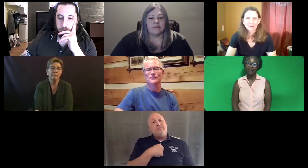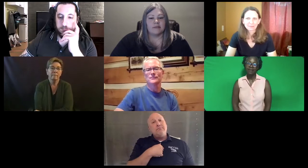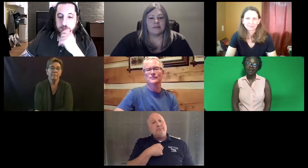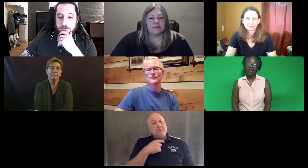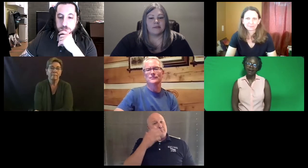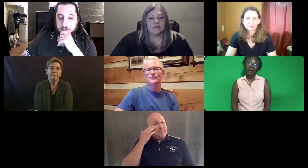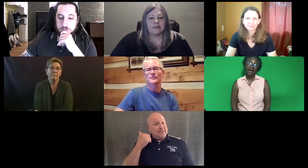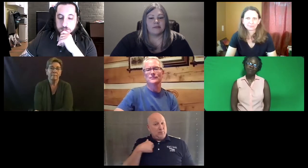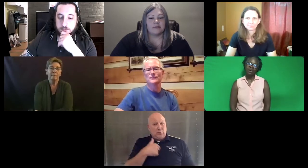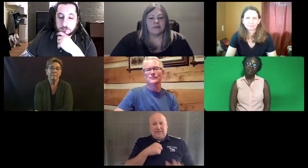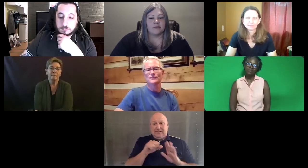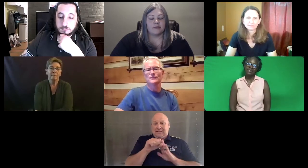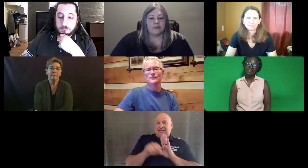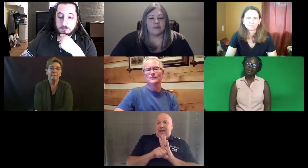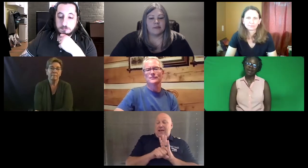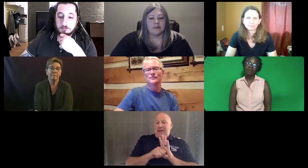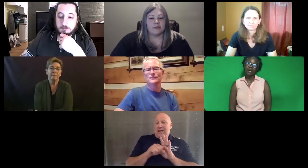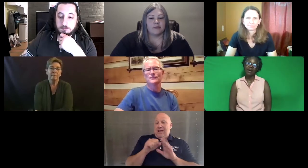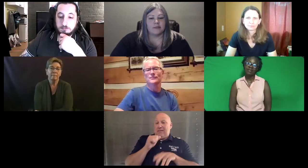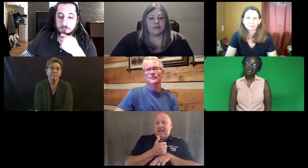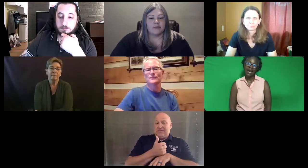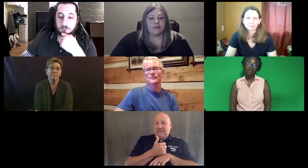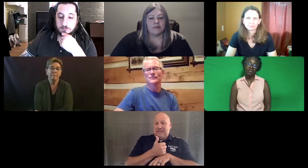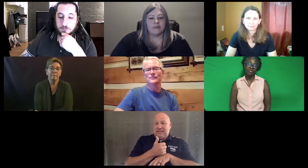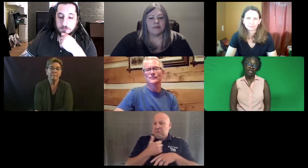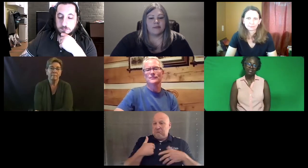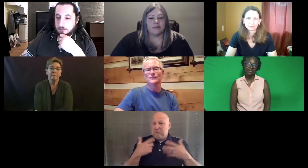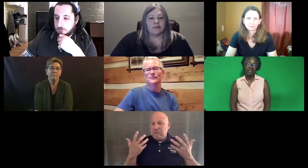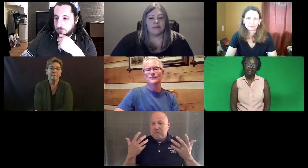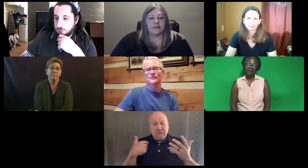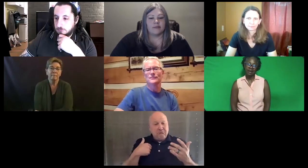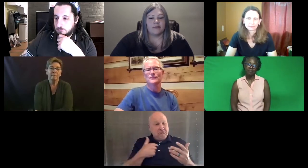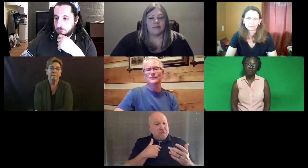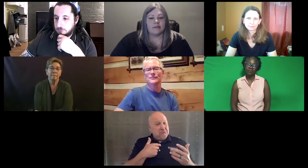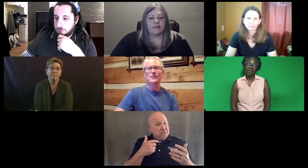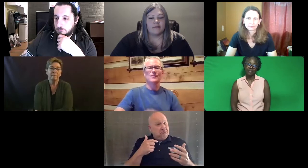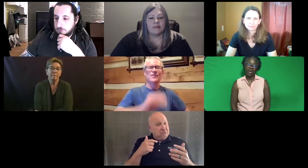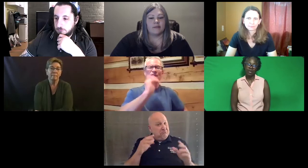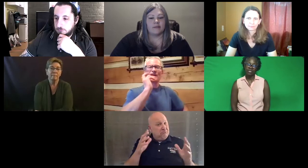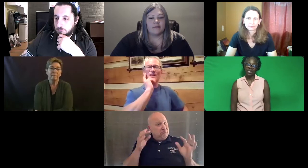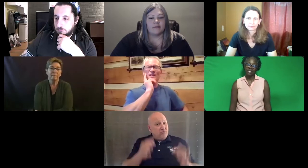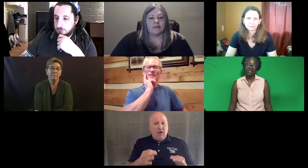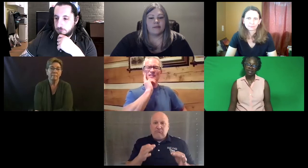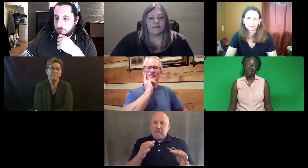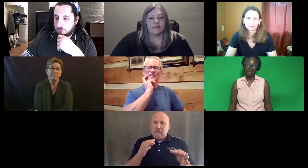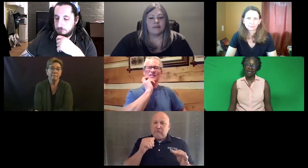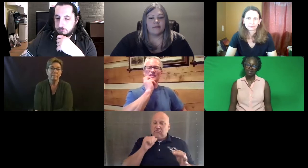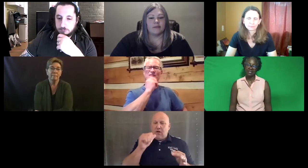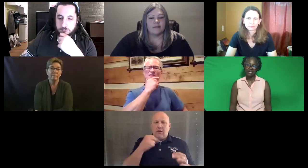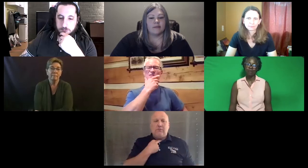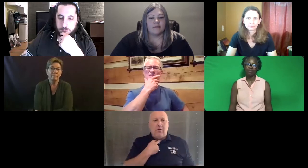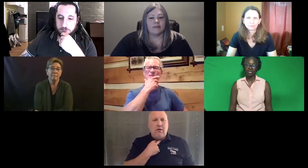I would also like to say that because our state -- the way our state has established